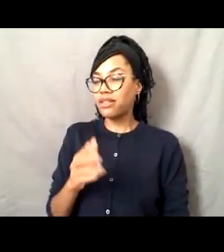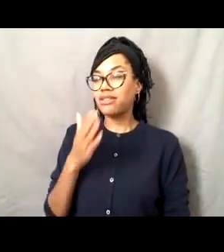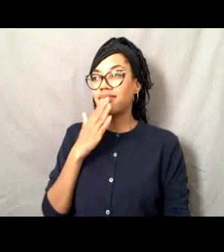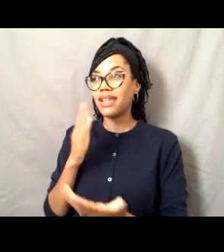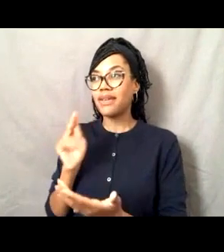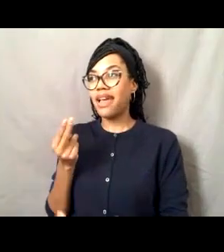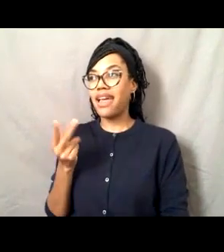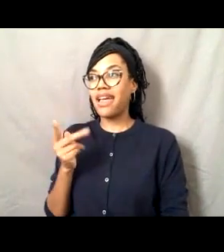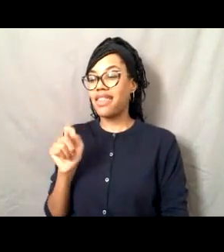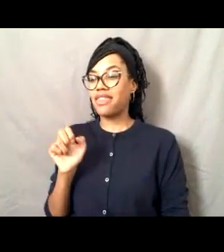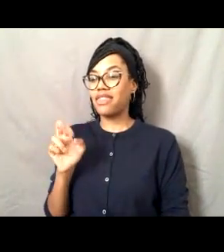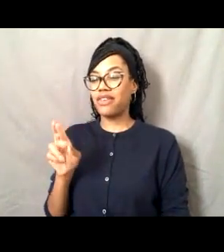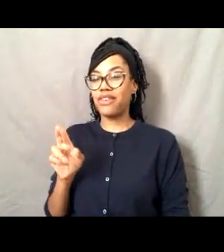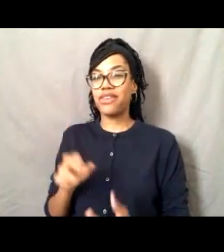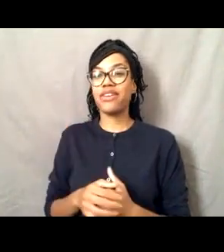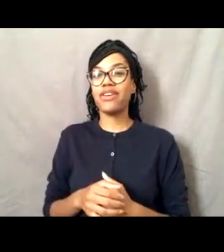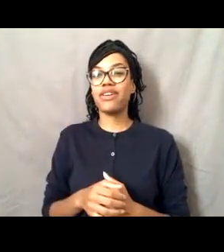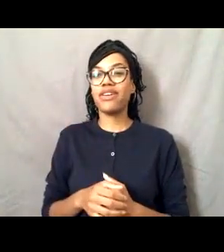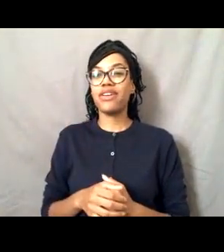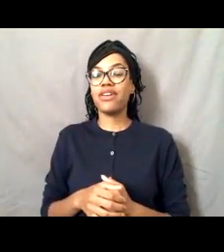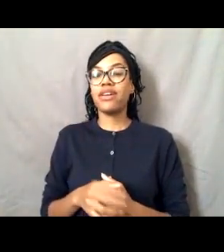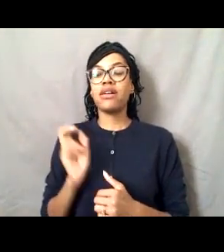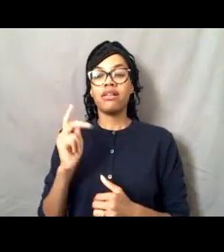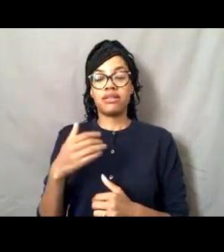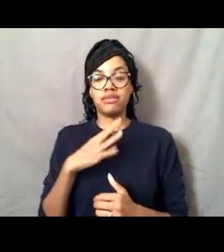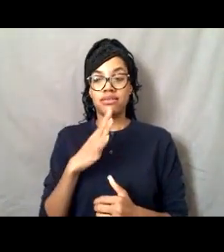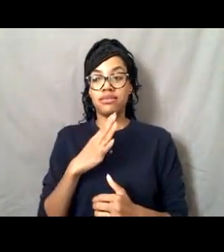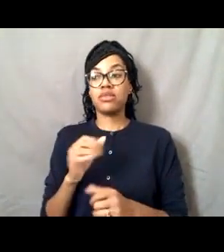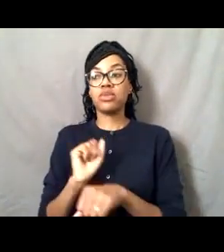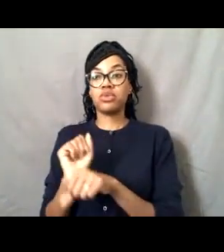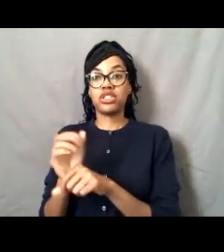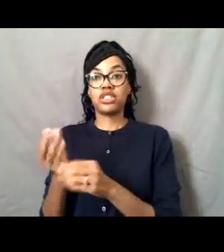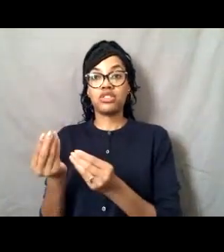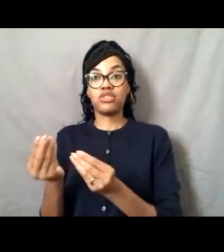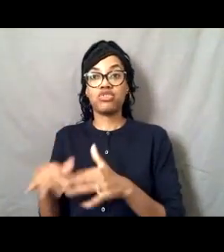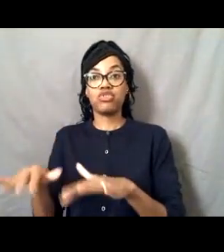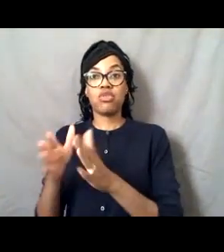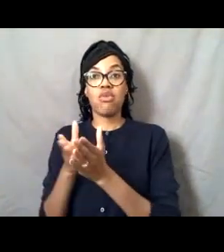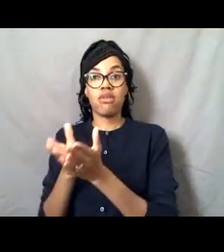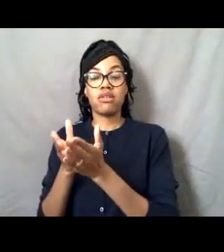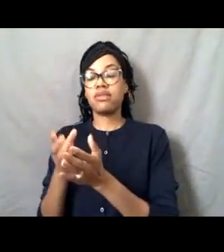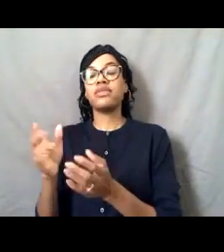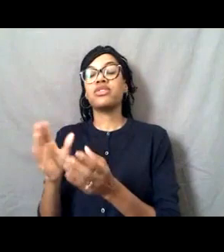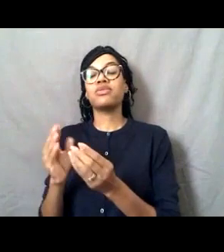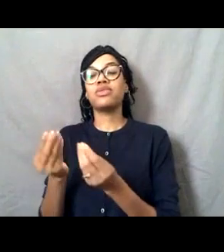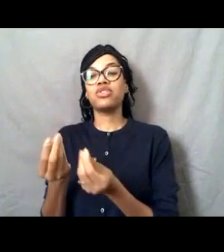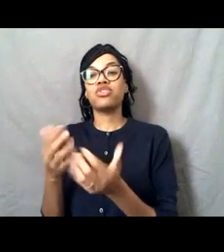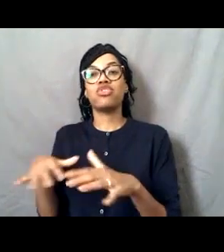So while we're in our shore assignments, you know, it's easy to forget about those people